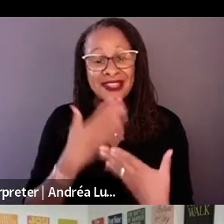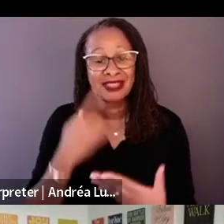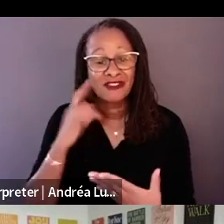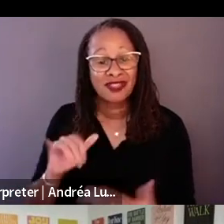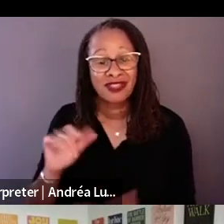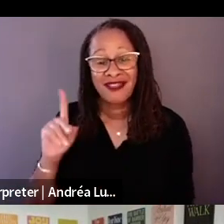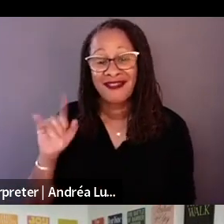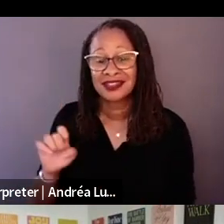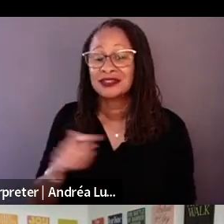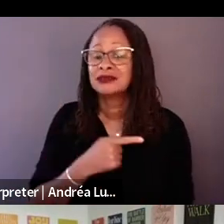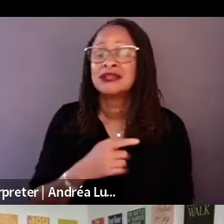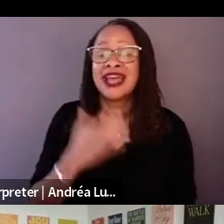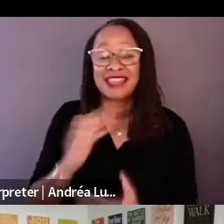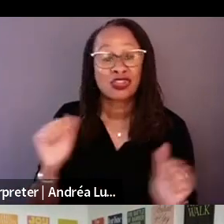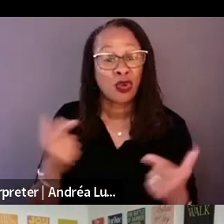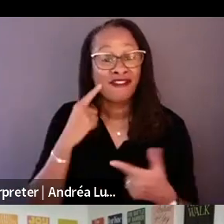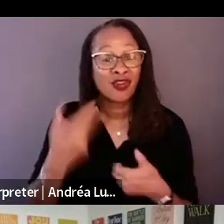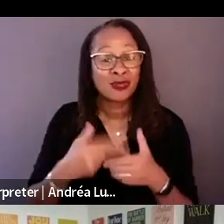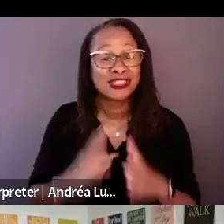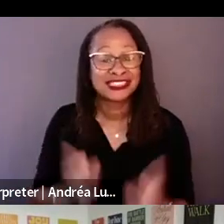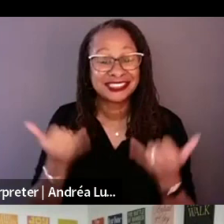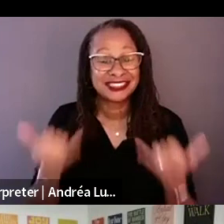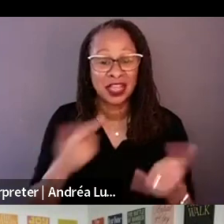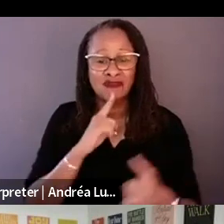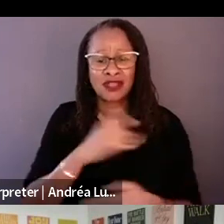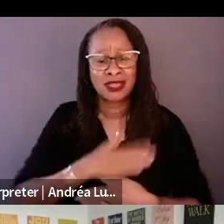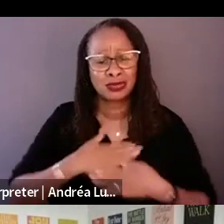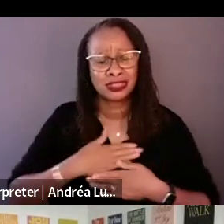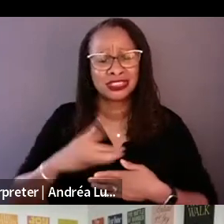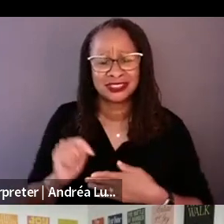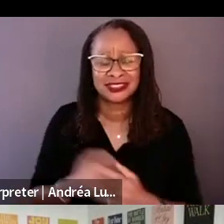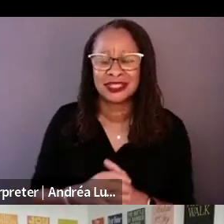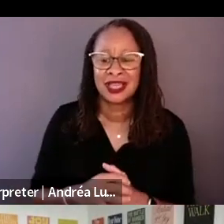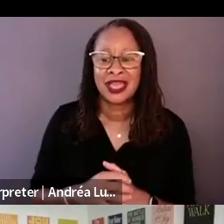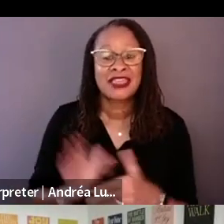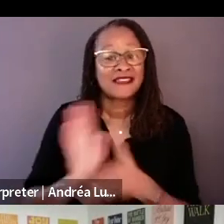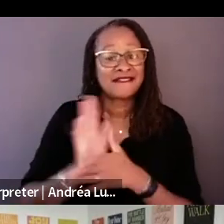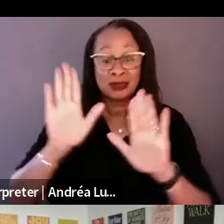The film is great. Congratulations. Good luck with the launch and award season.